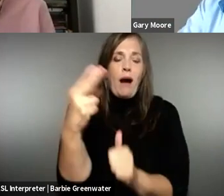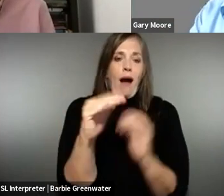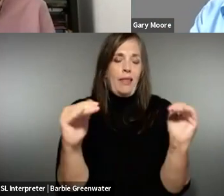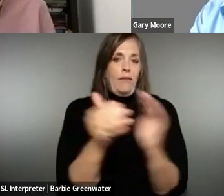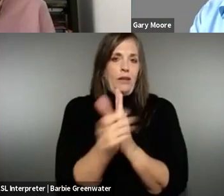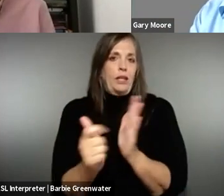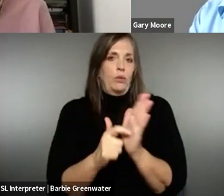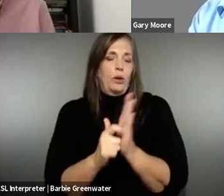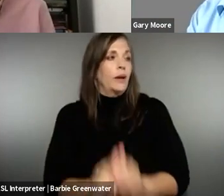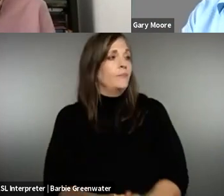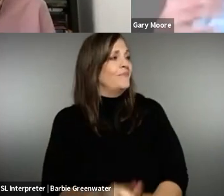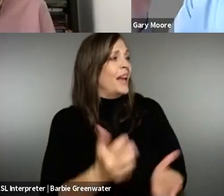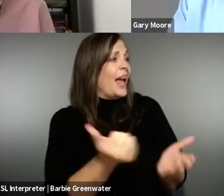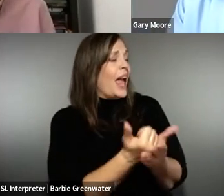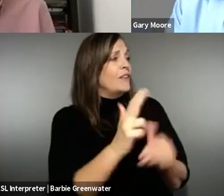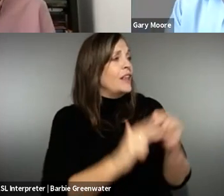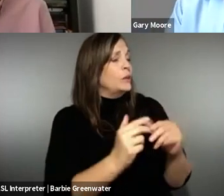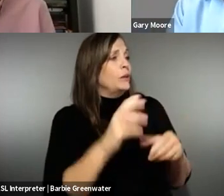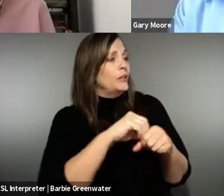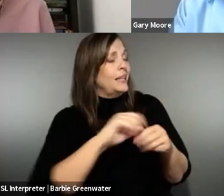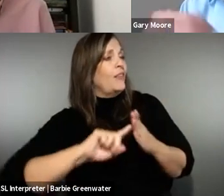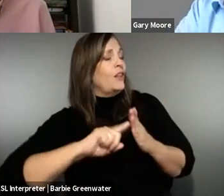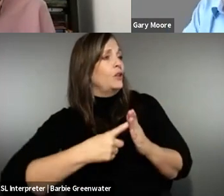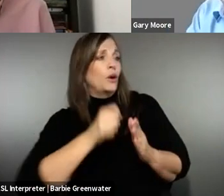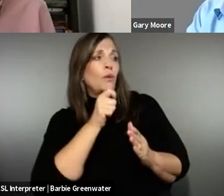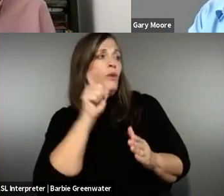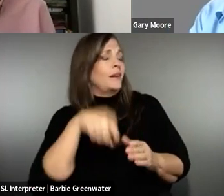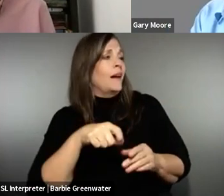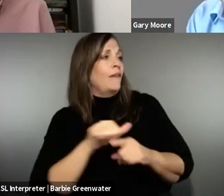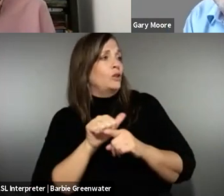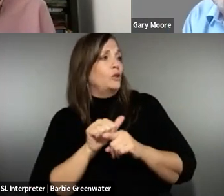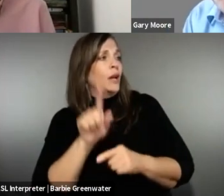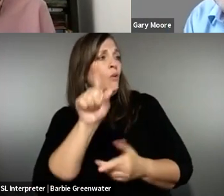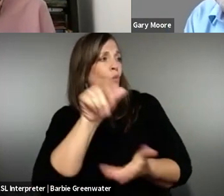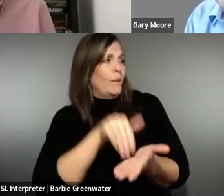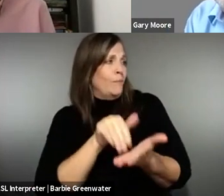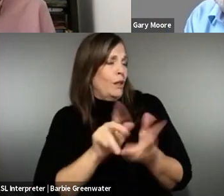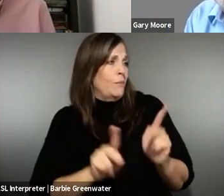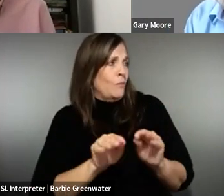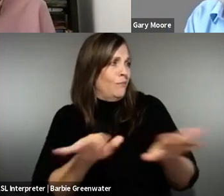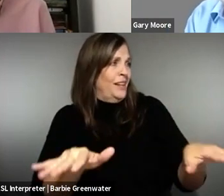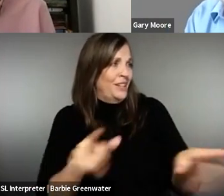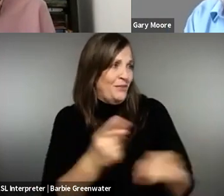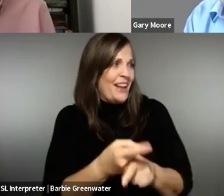without higher levels of skill being involved. So, yeah. >> SUSANNA LAURIN: If everything was built in from the start then we wouldn't have to train all these